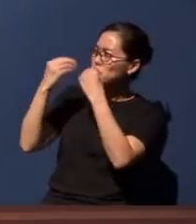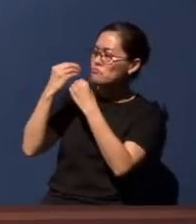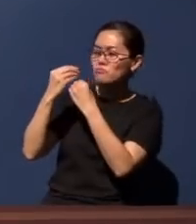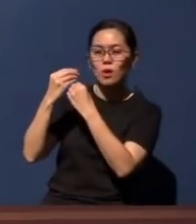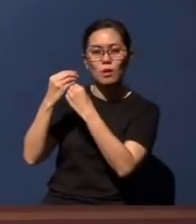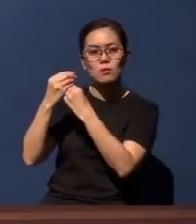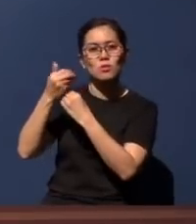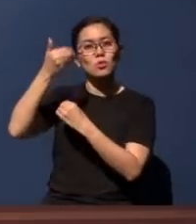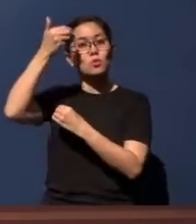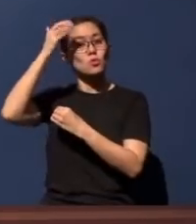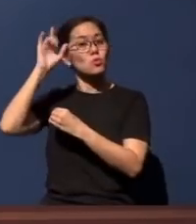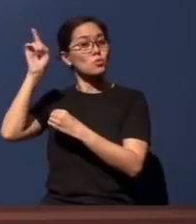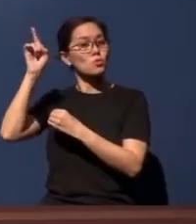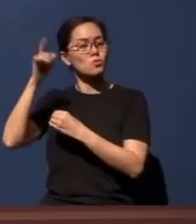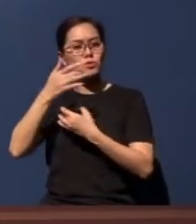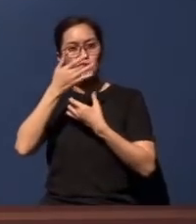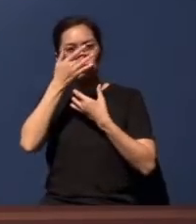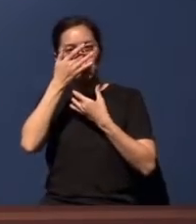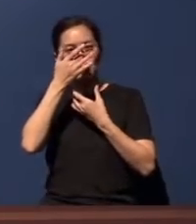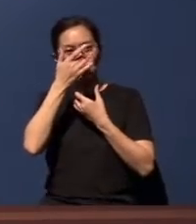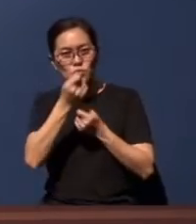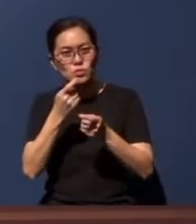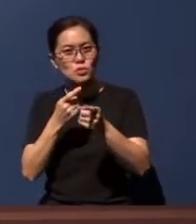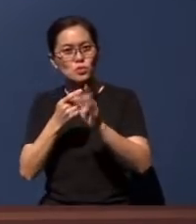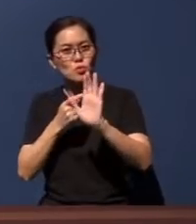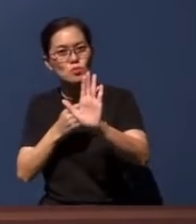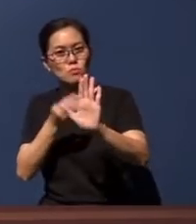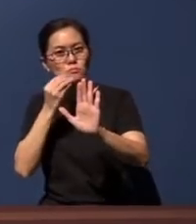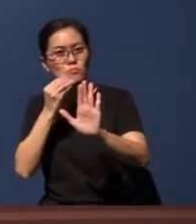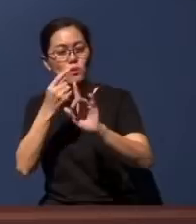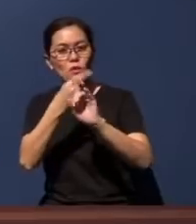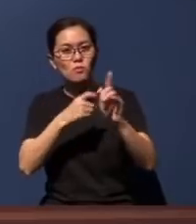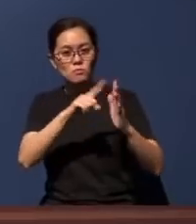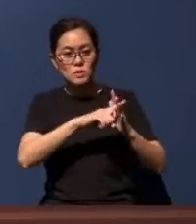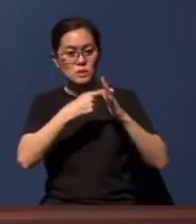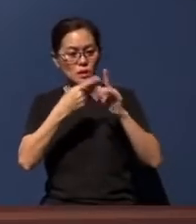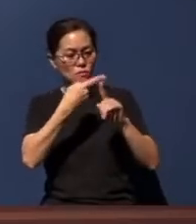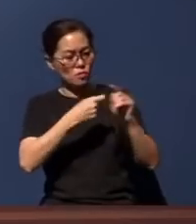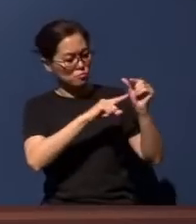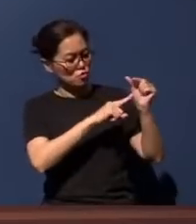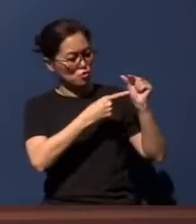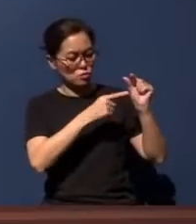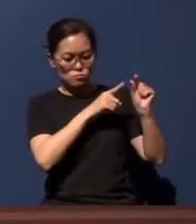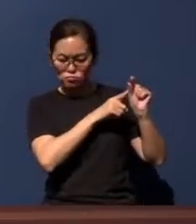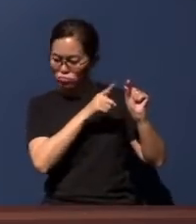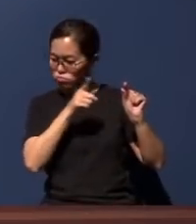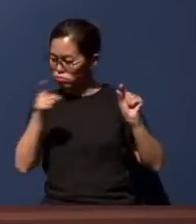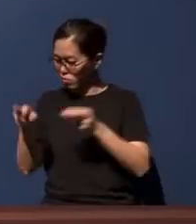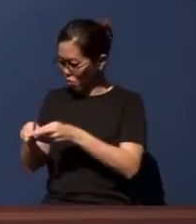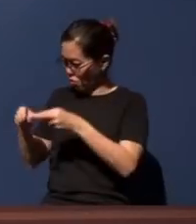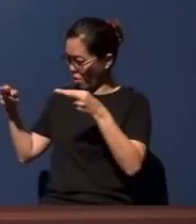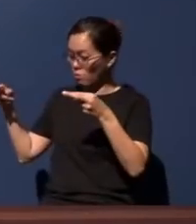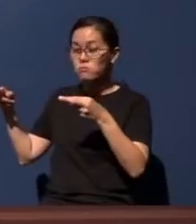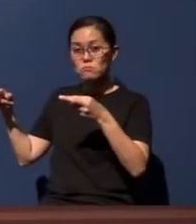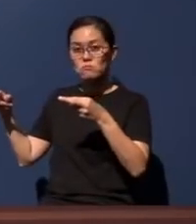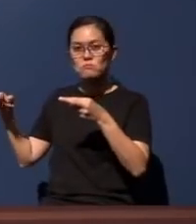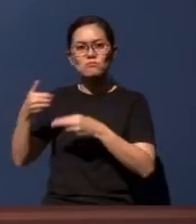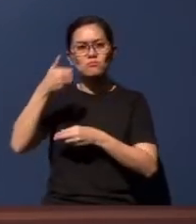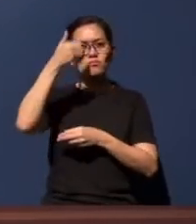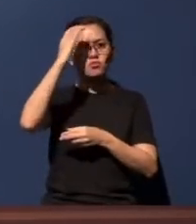in our meals, right from the beginning. Right from Genesis to Revelation, He has many things that He